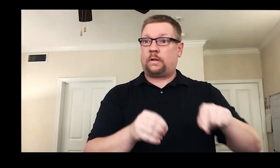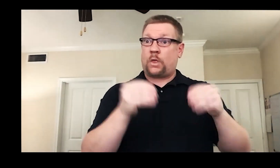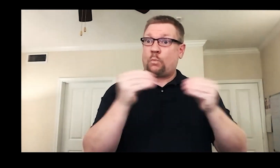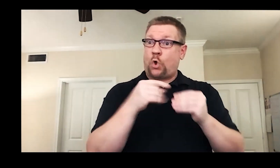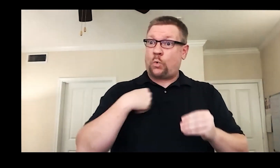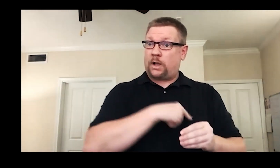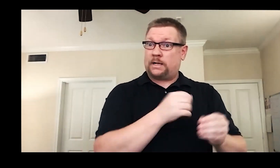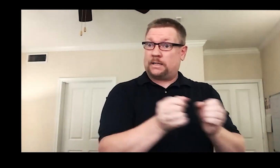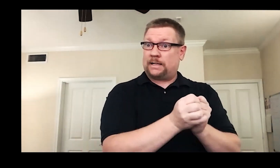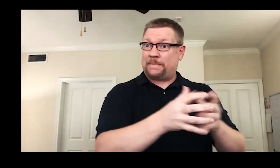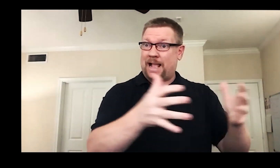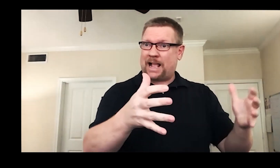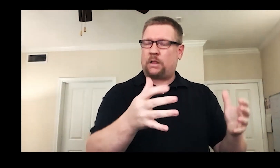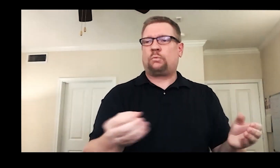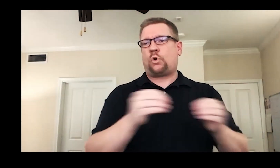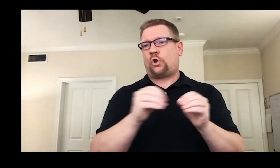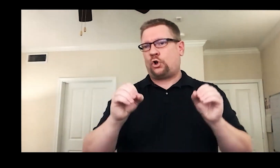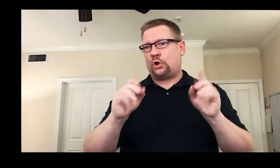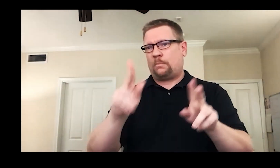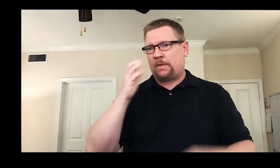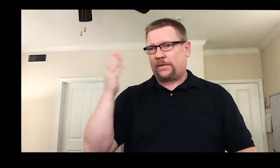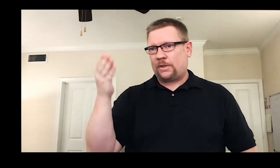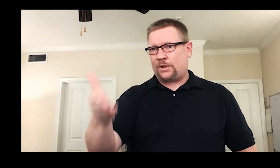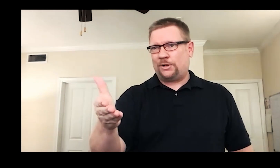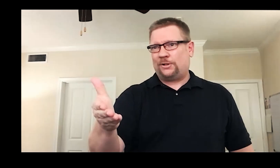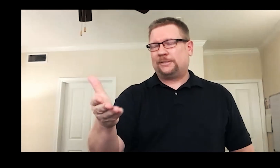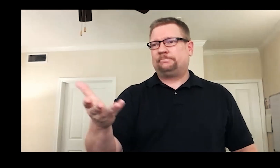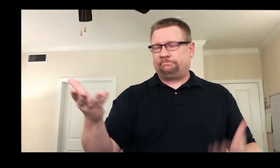the more opportunities will be availed to us.